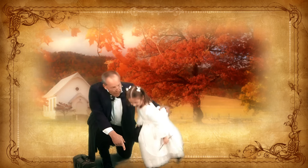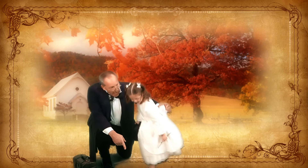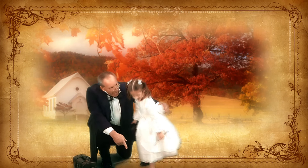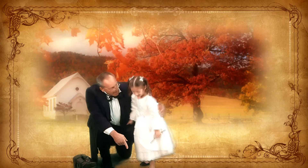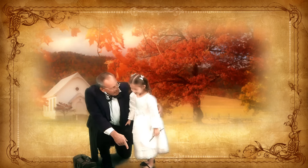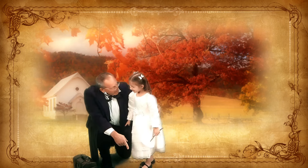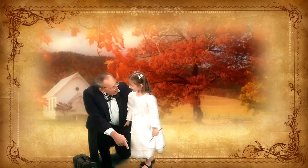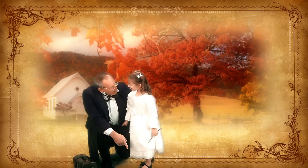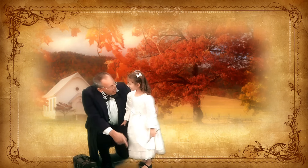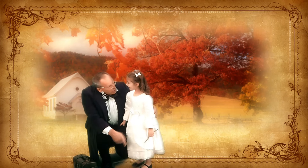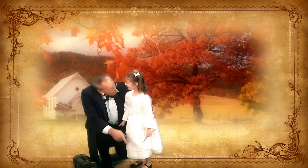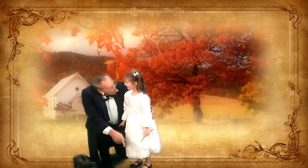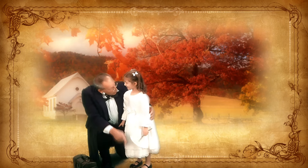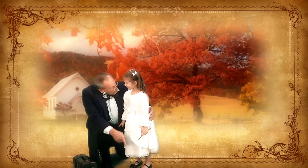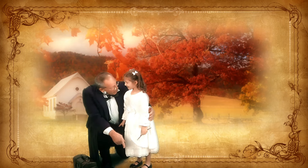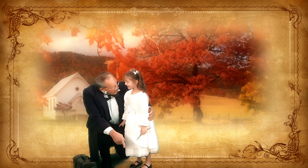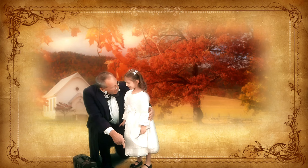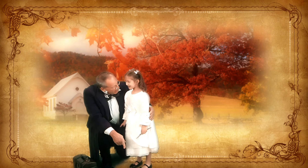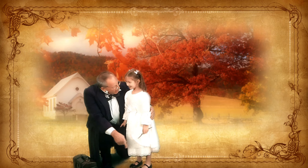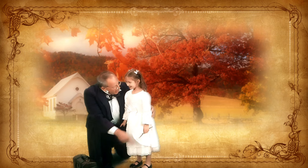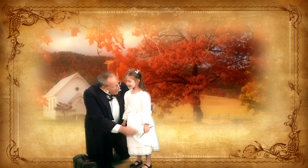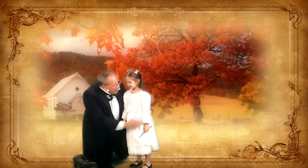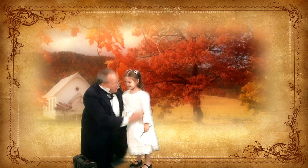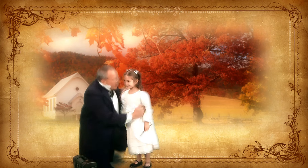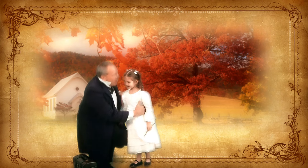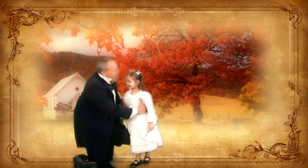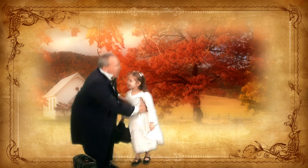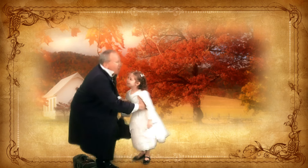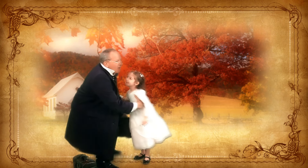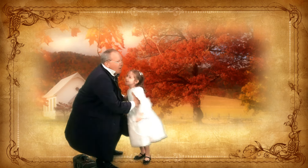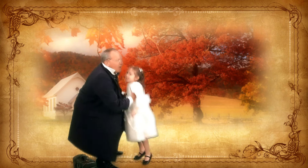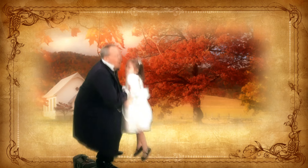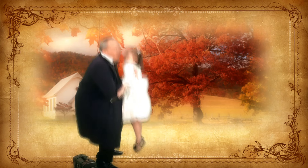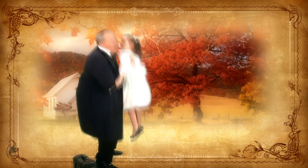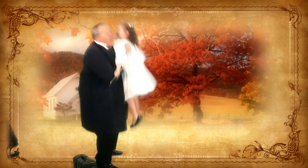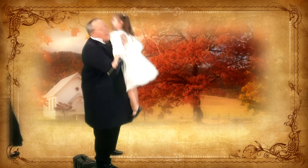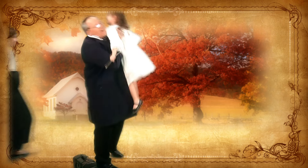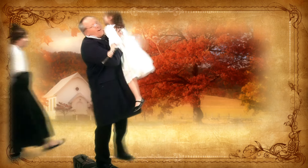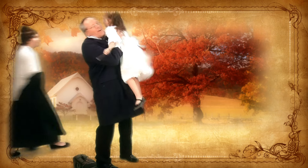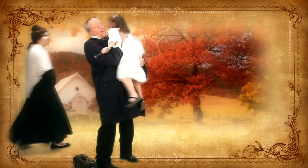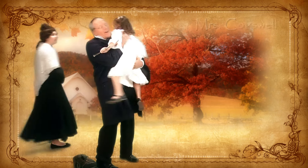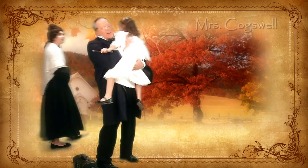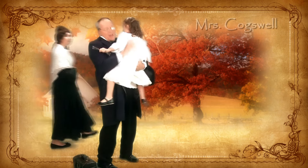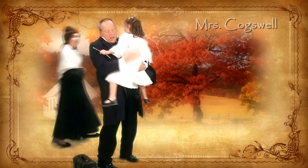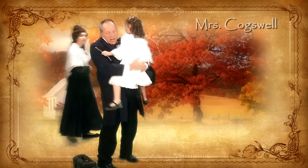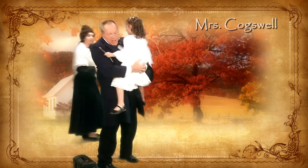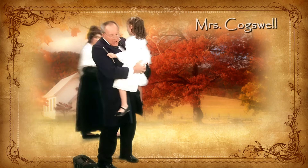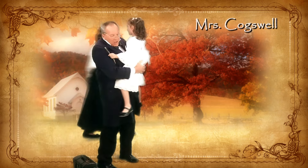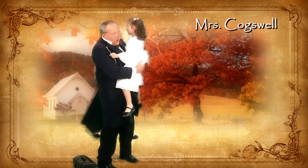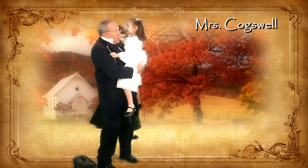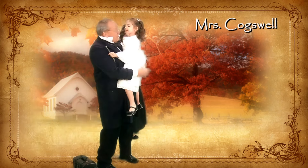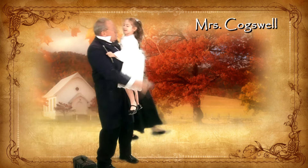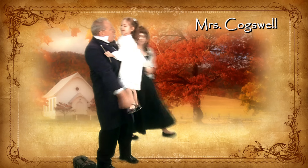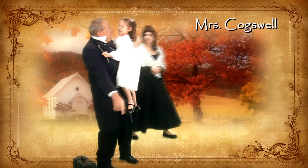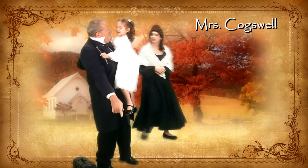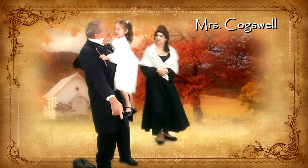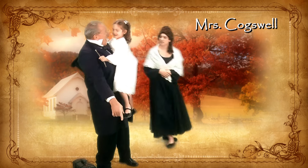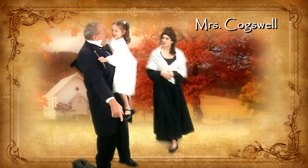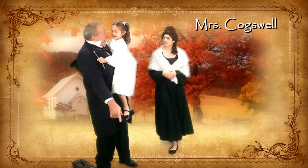You wrote hat! You wrote that! Oh, you wrote that!